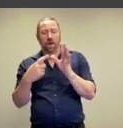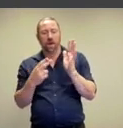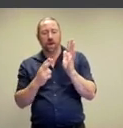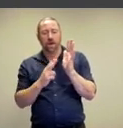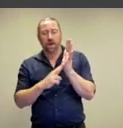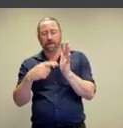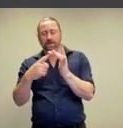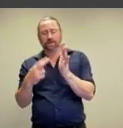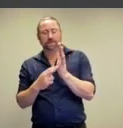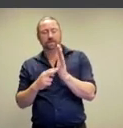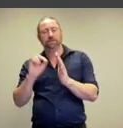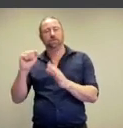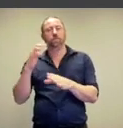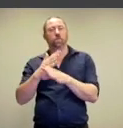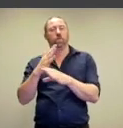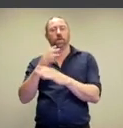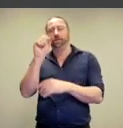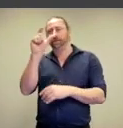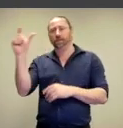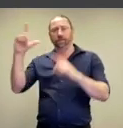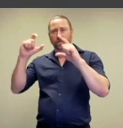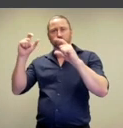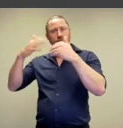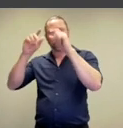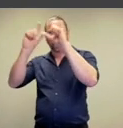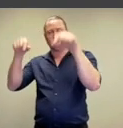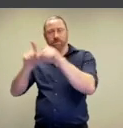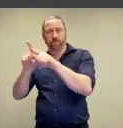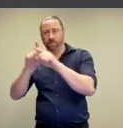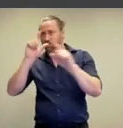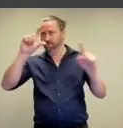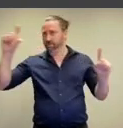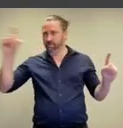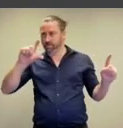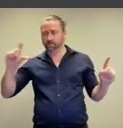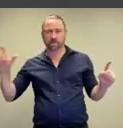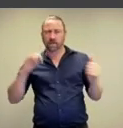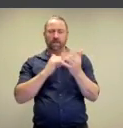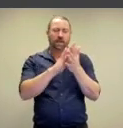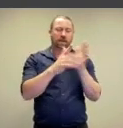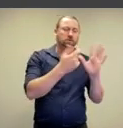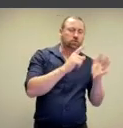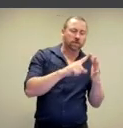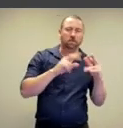Eleanor Antin's work. There's a kind of exploration of shape